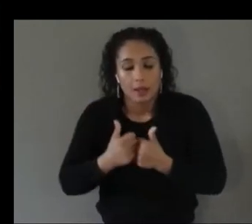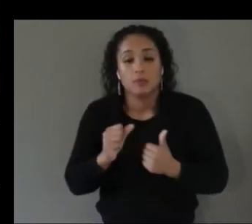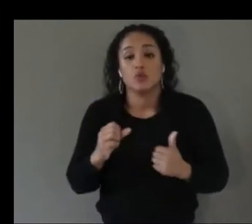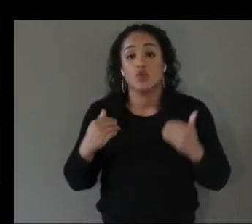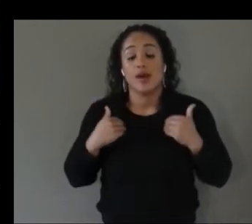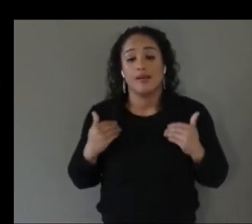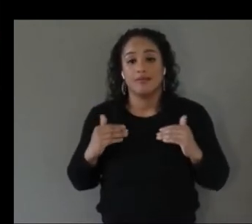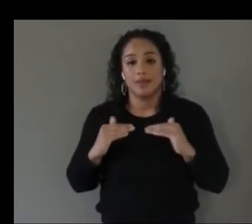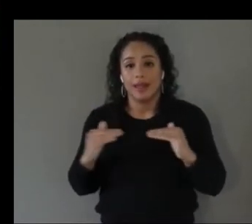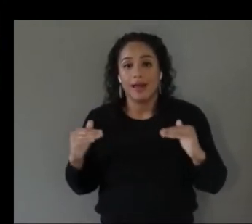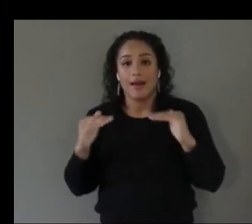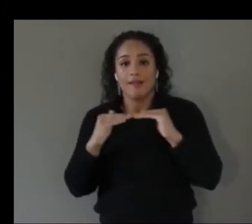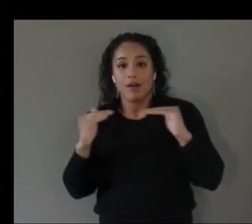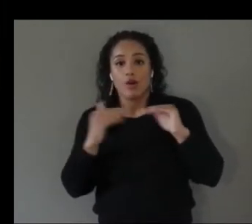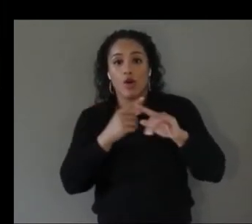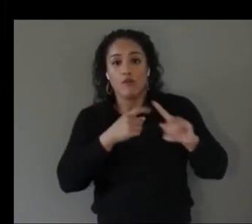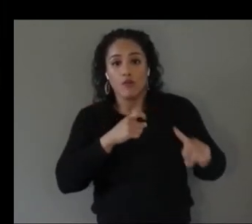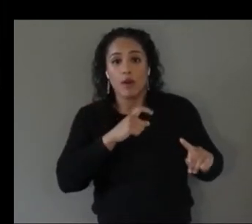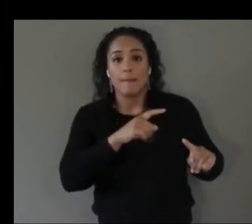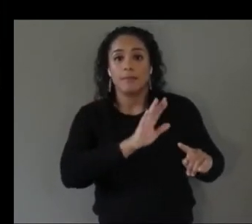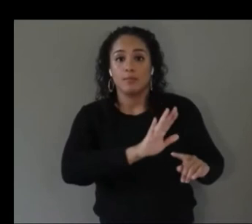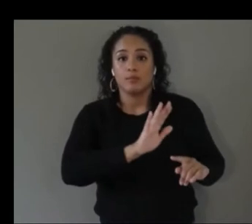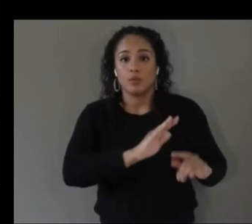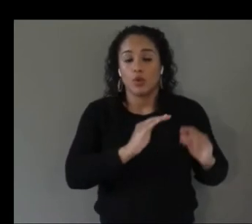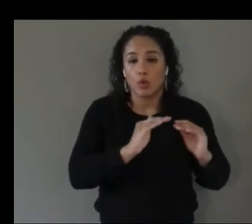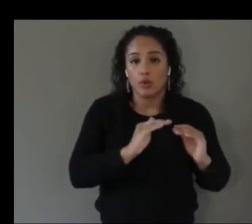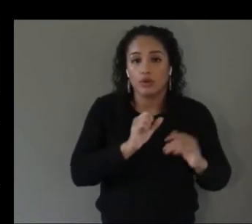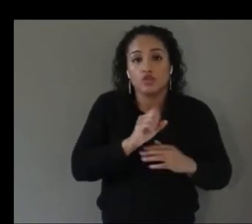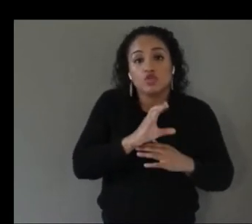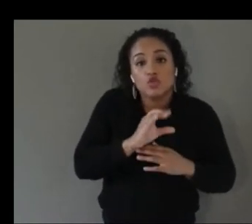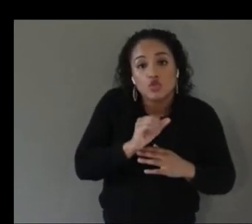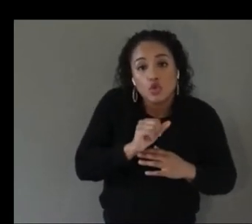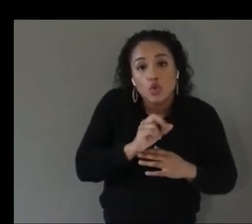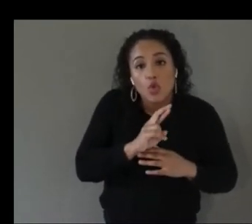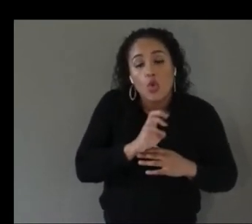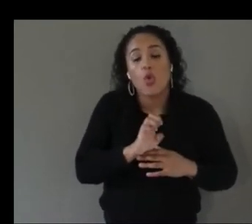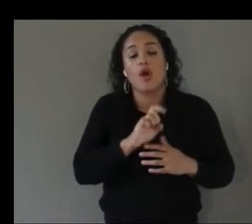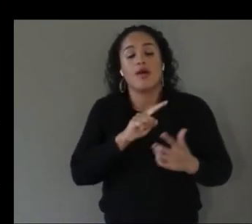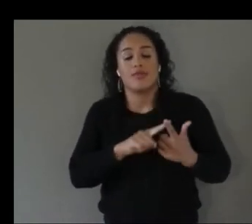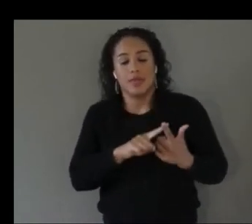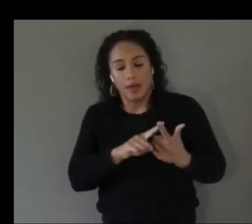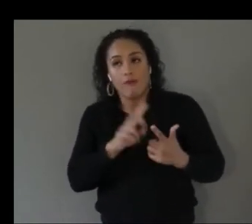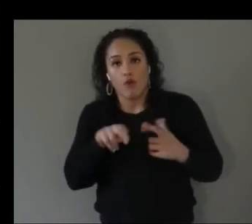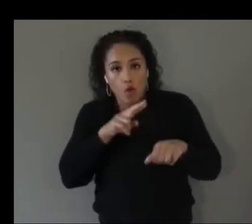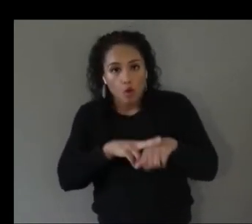and constructive feedback and we slowly had to remove that and so the challenge was how to allow